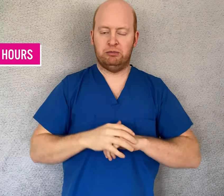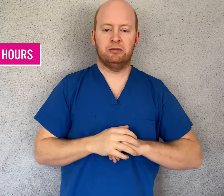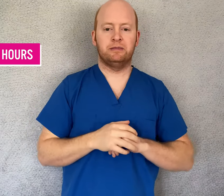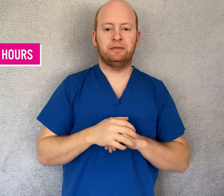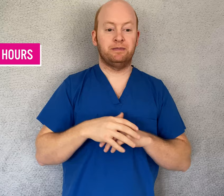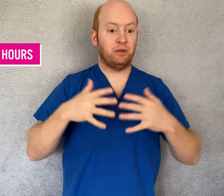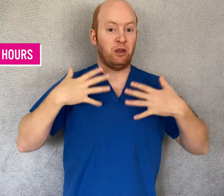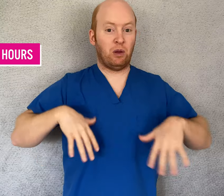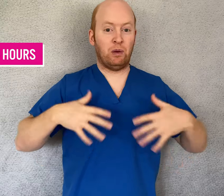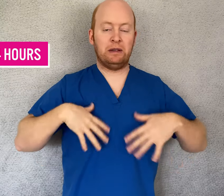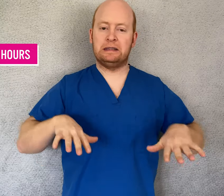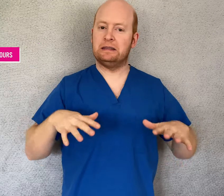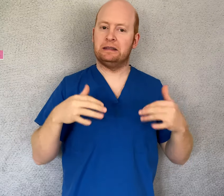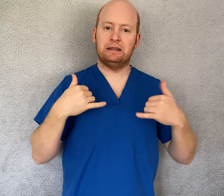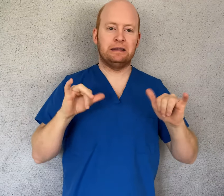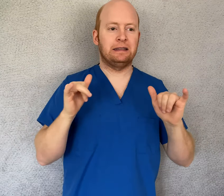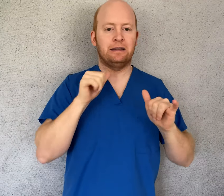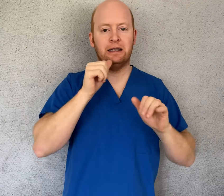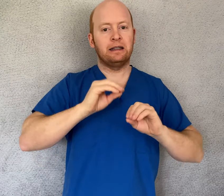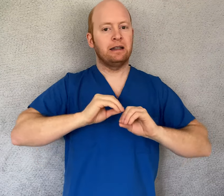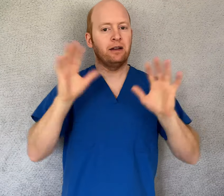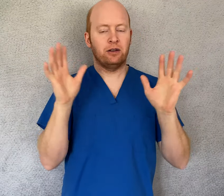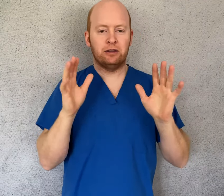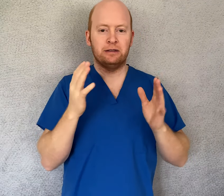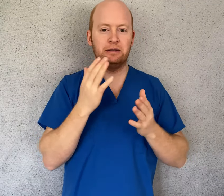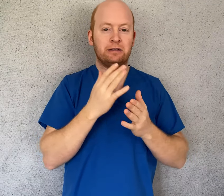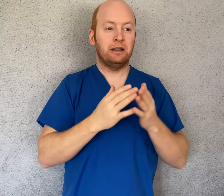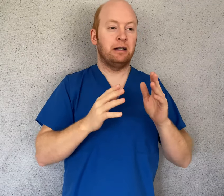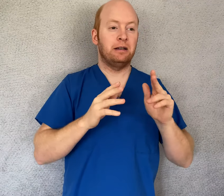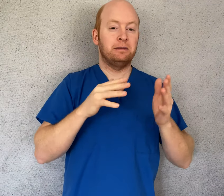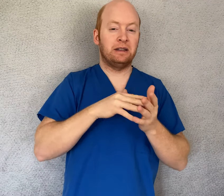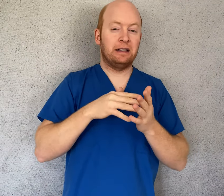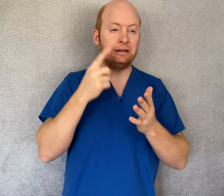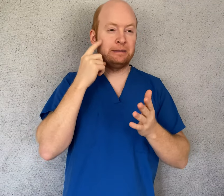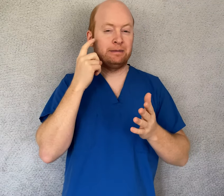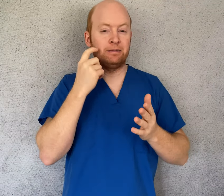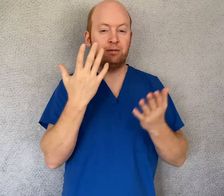As for clothing, it is still not clear. Some studies indicate